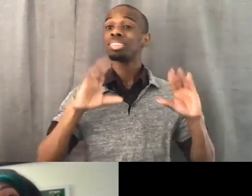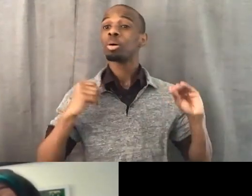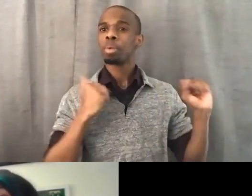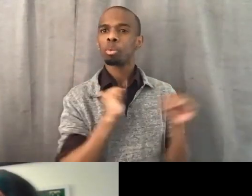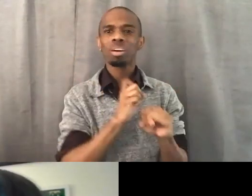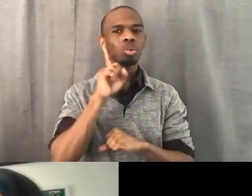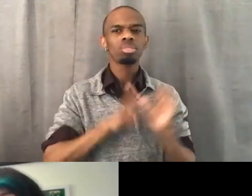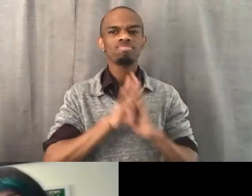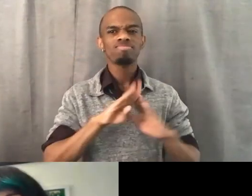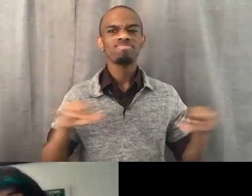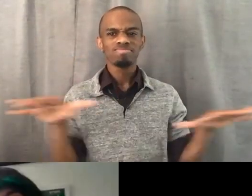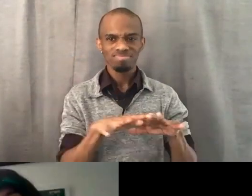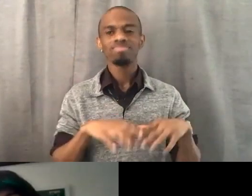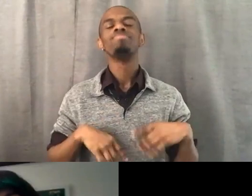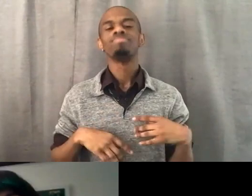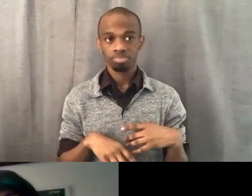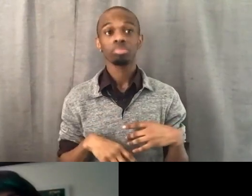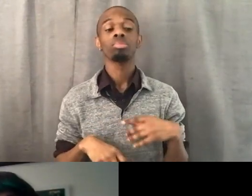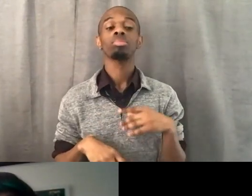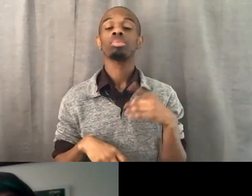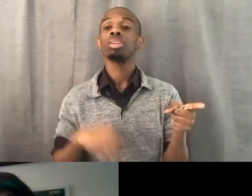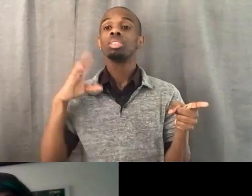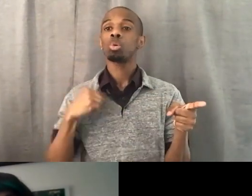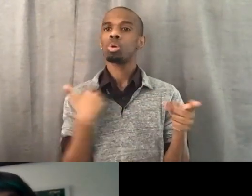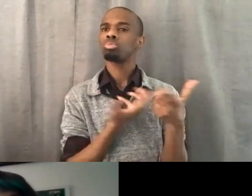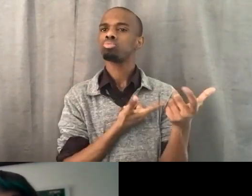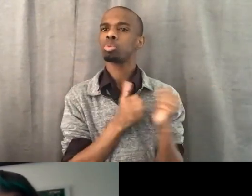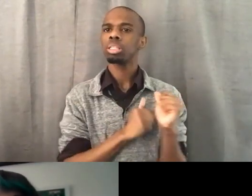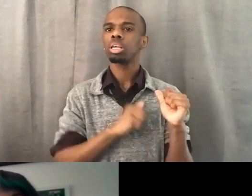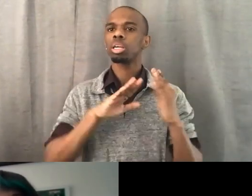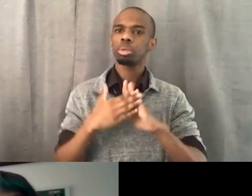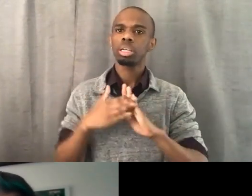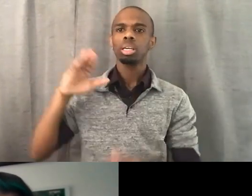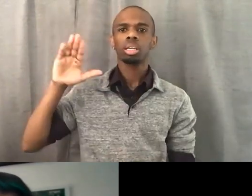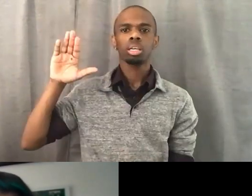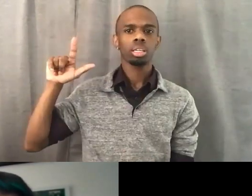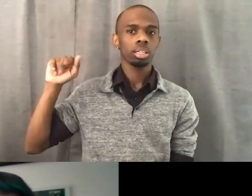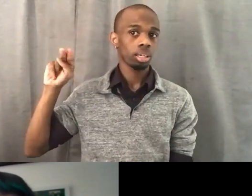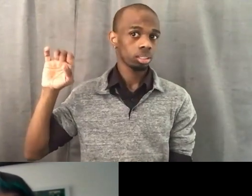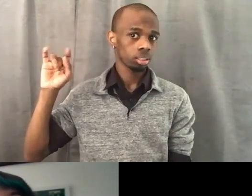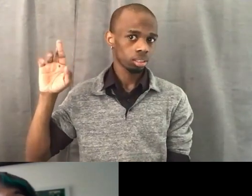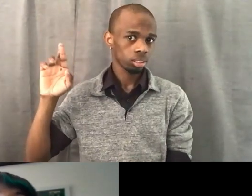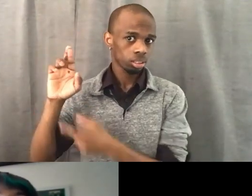of Brilliant Corners and we're working with a Community Land Trust partner on acquiring a small site